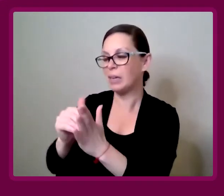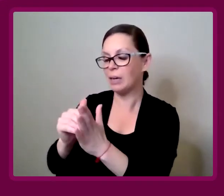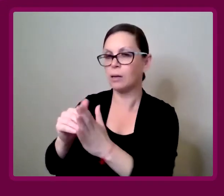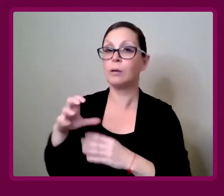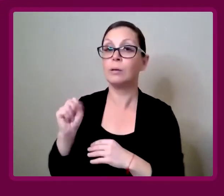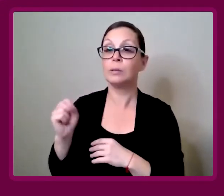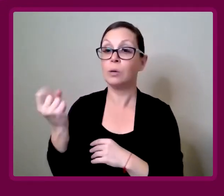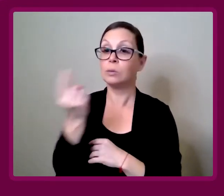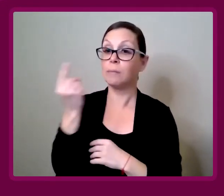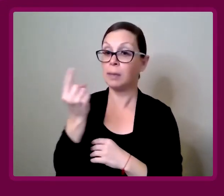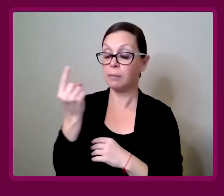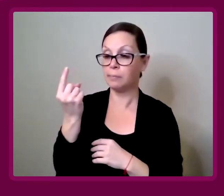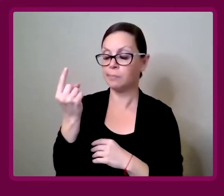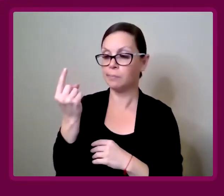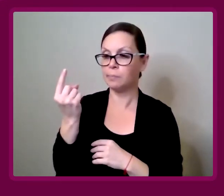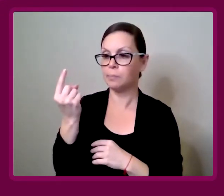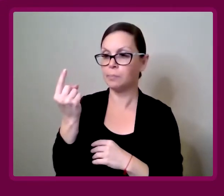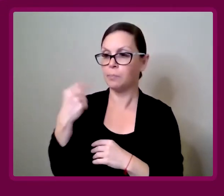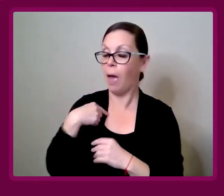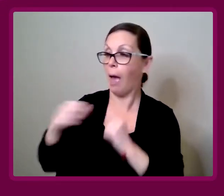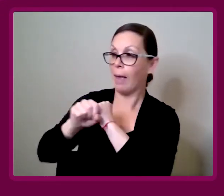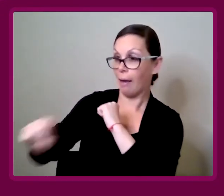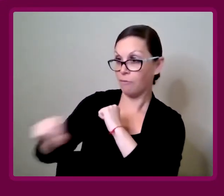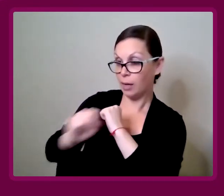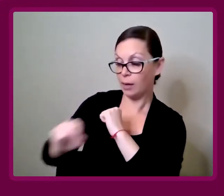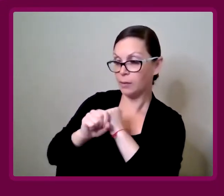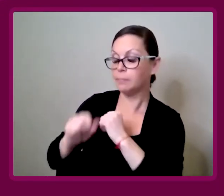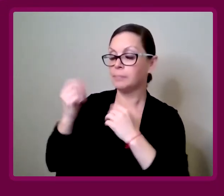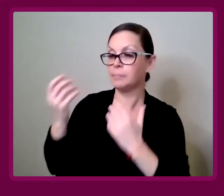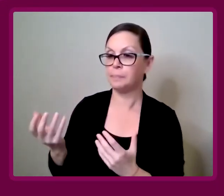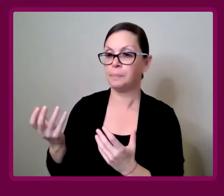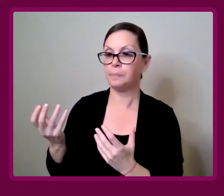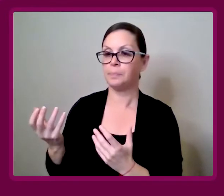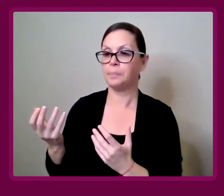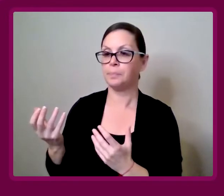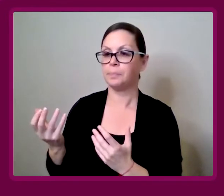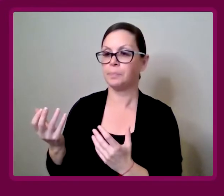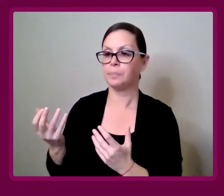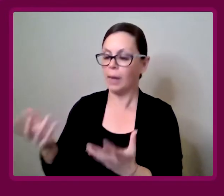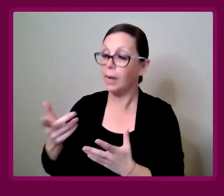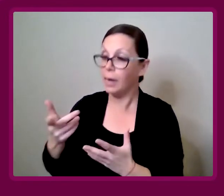Amy Francis-Smith: One of the things I advocate for, and fully